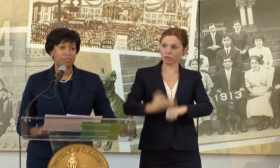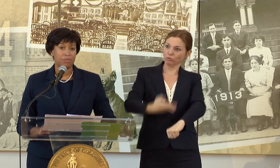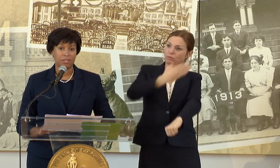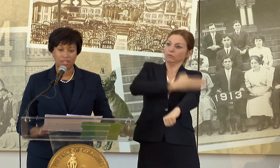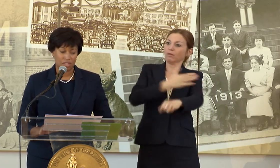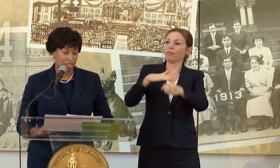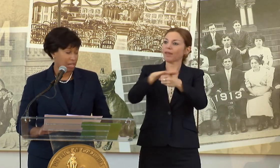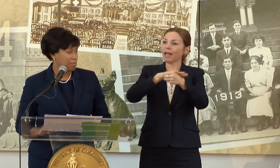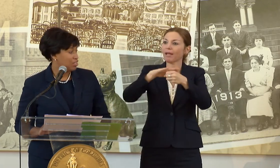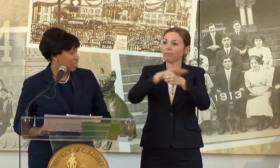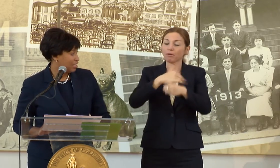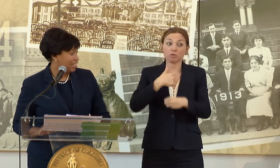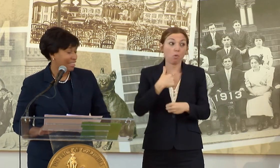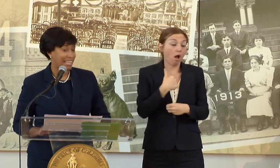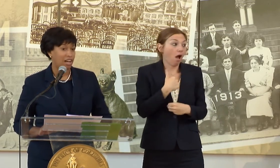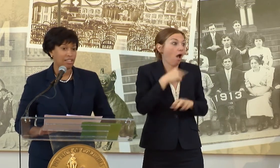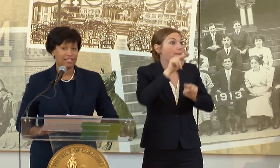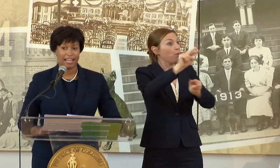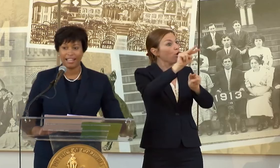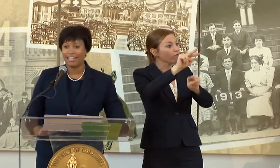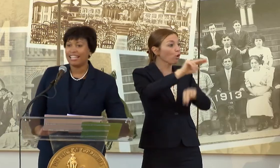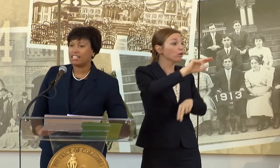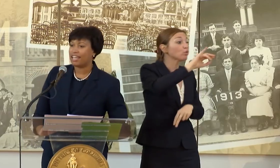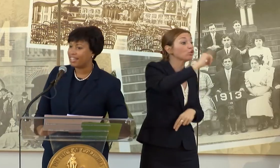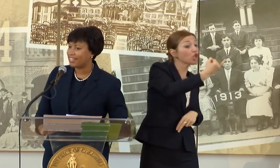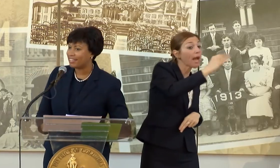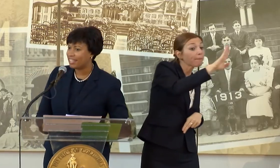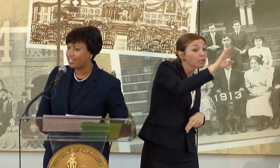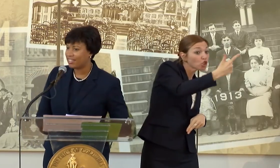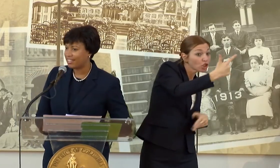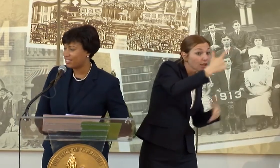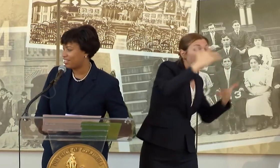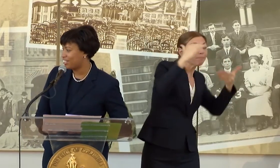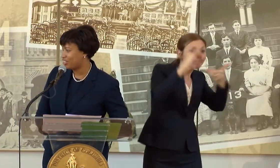FORWARD TO JBG AND GALLAUDET TAKING THE LEAD IN THAT